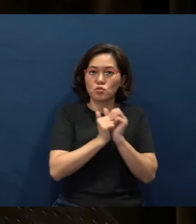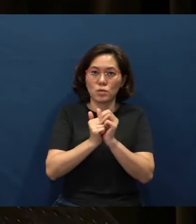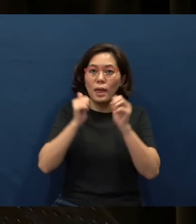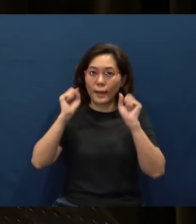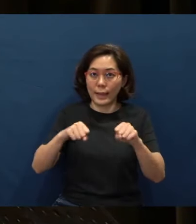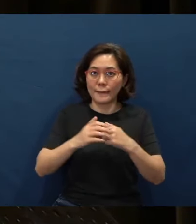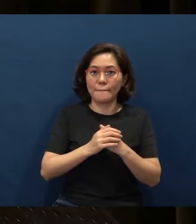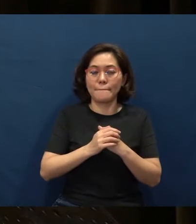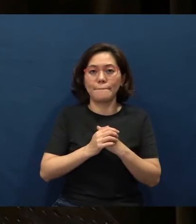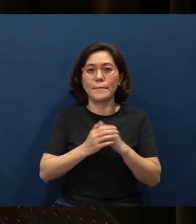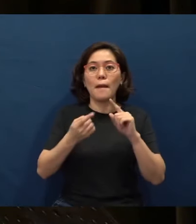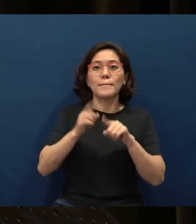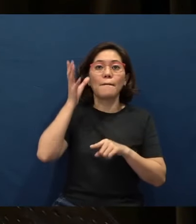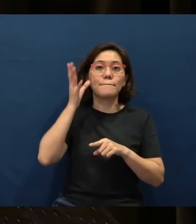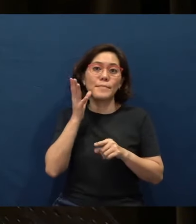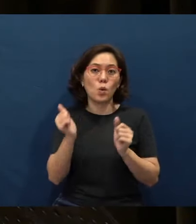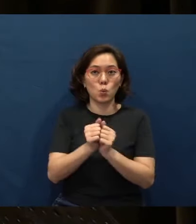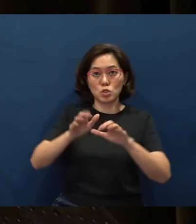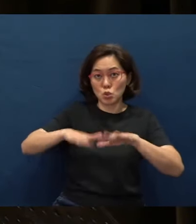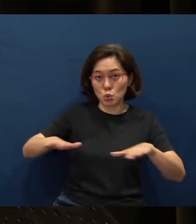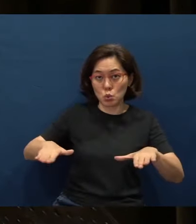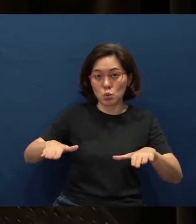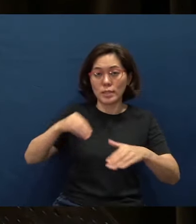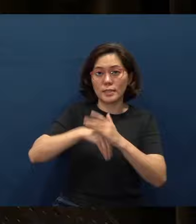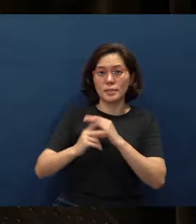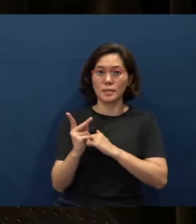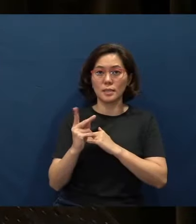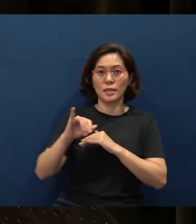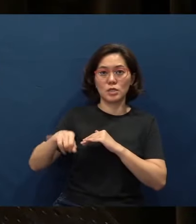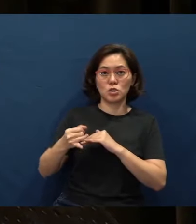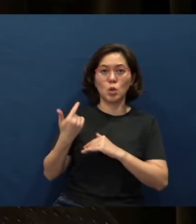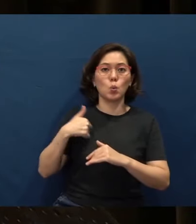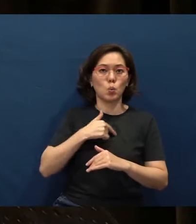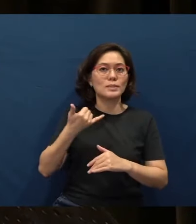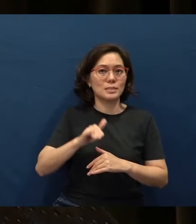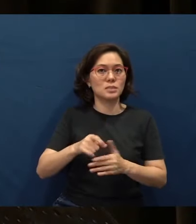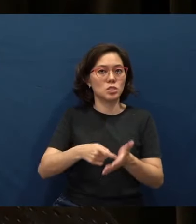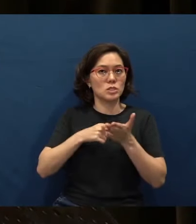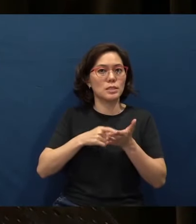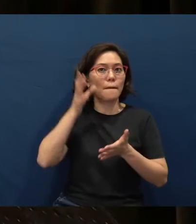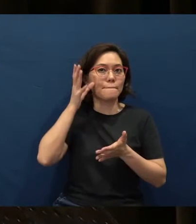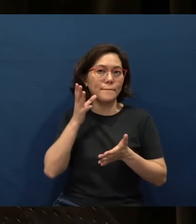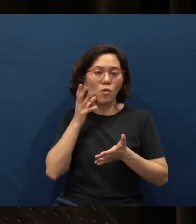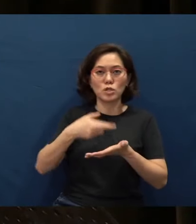But (for) parents with children in KJ, we still need the parents to register online